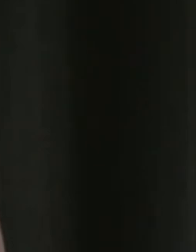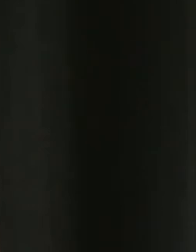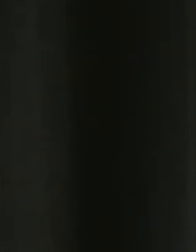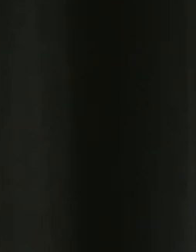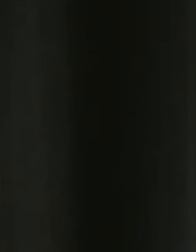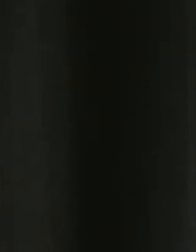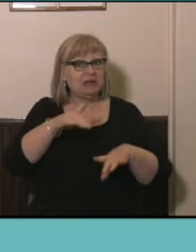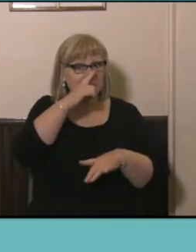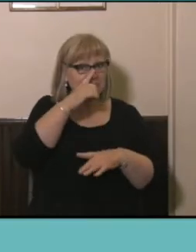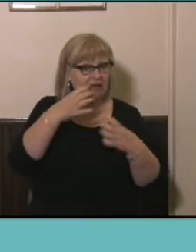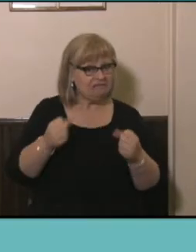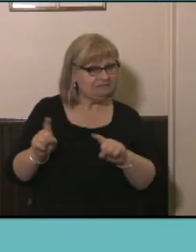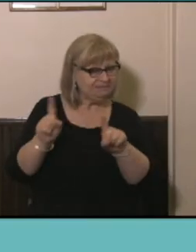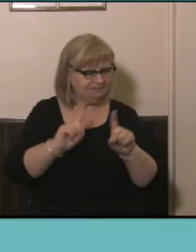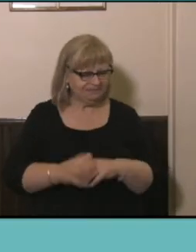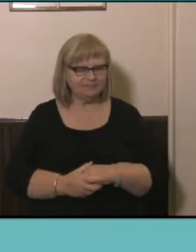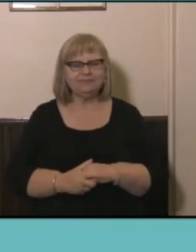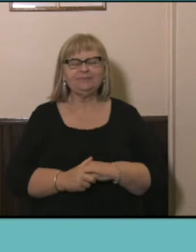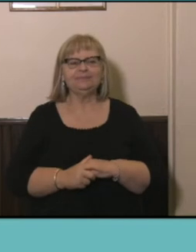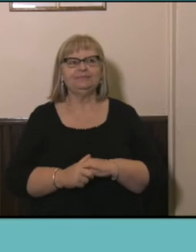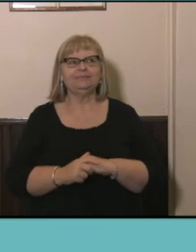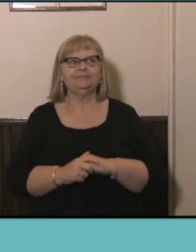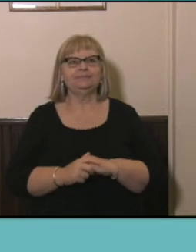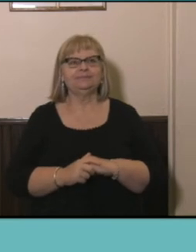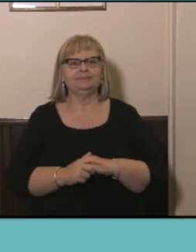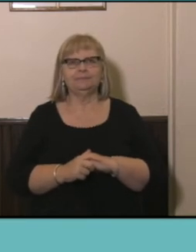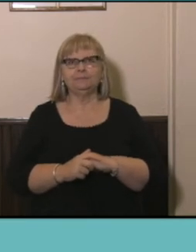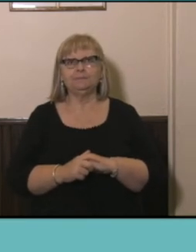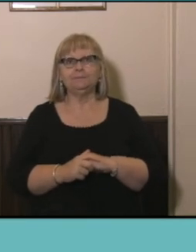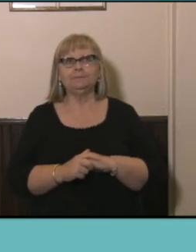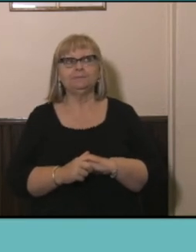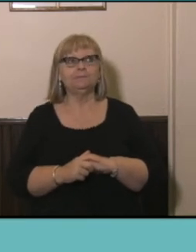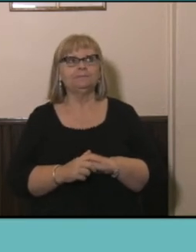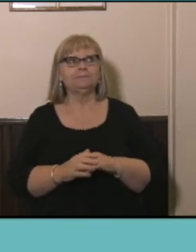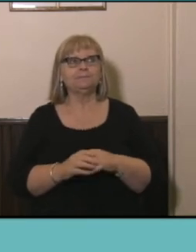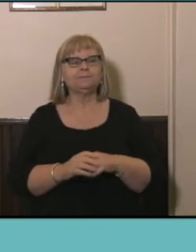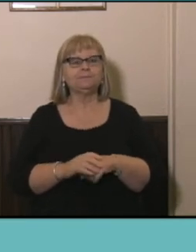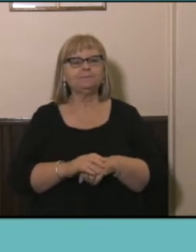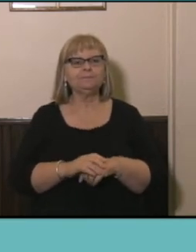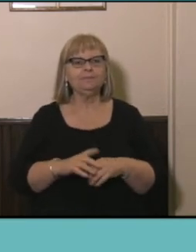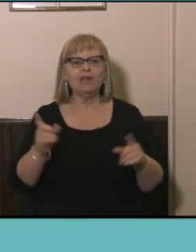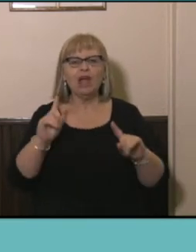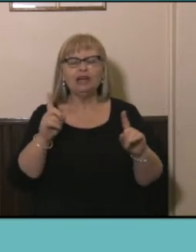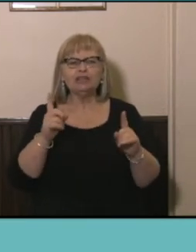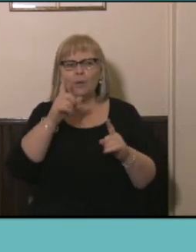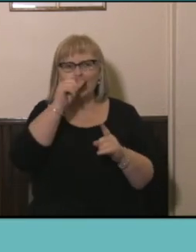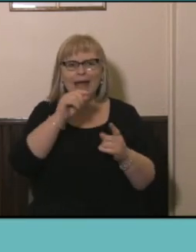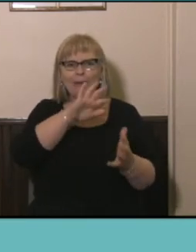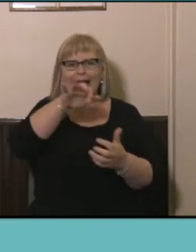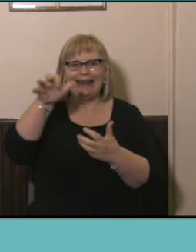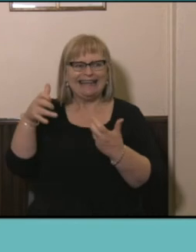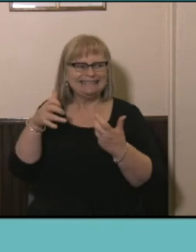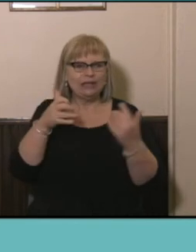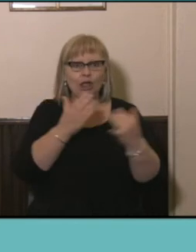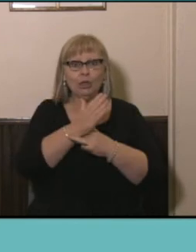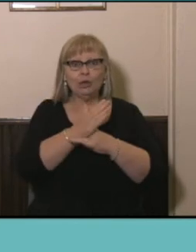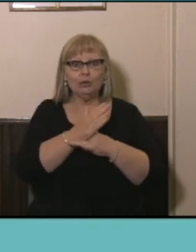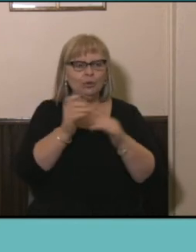yesterday. So what do we collect in Census Data about Education and